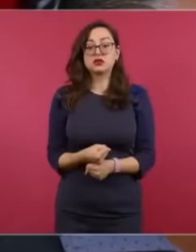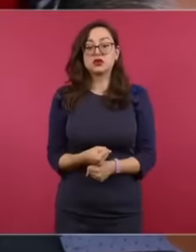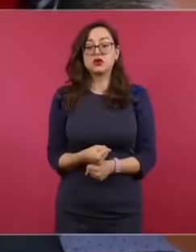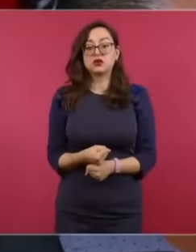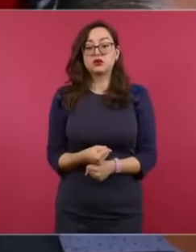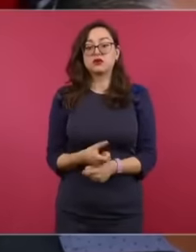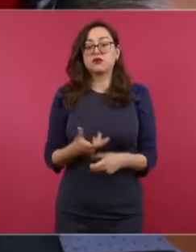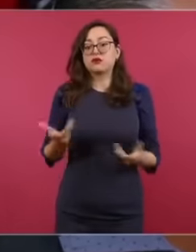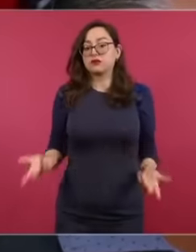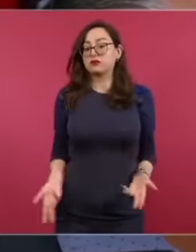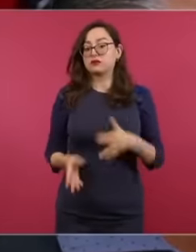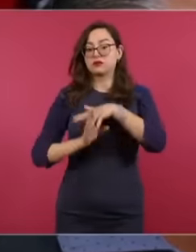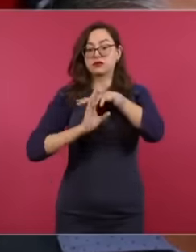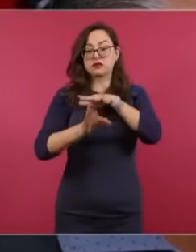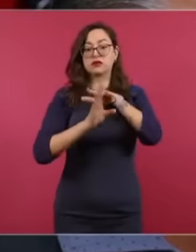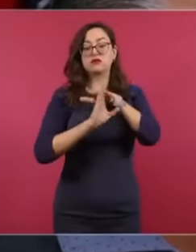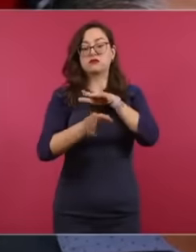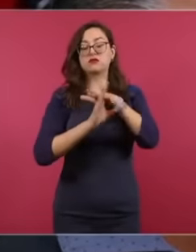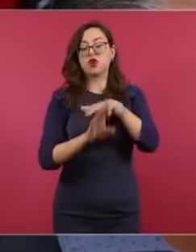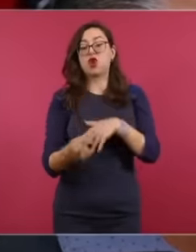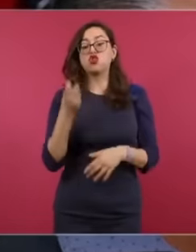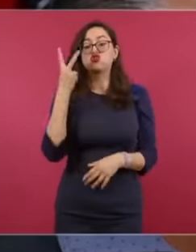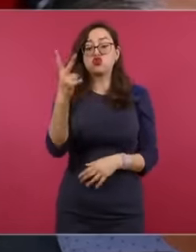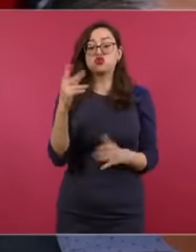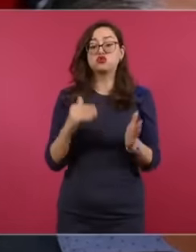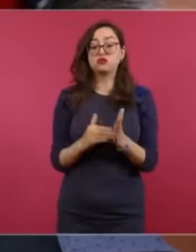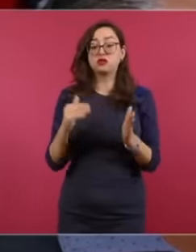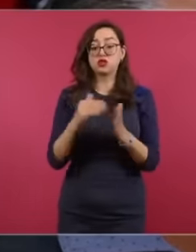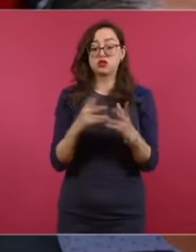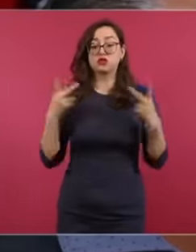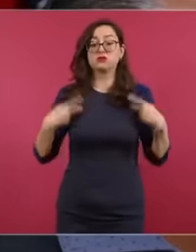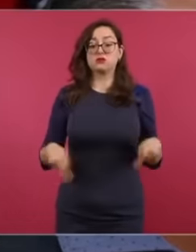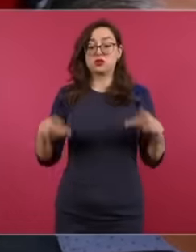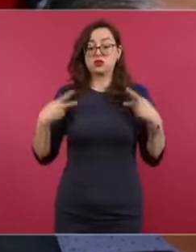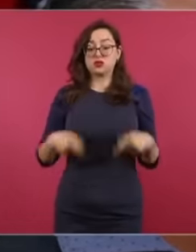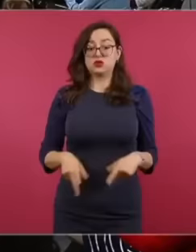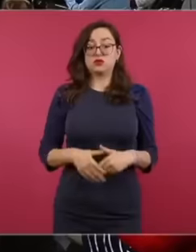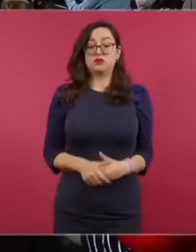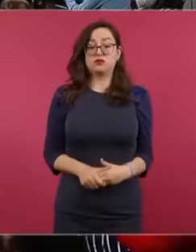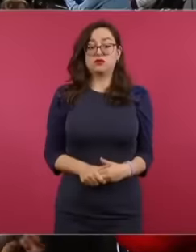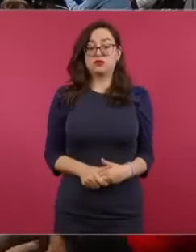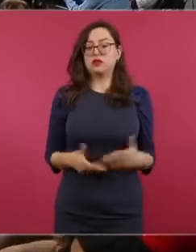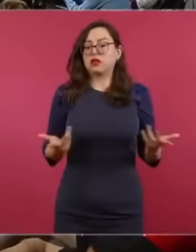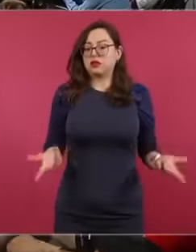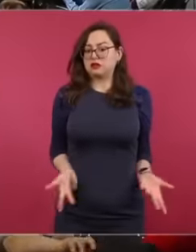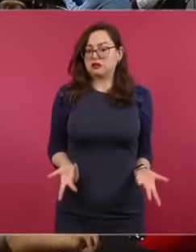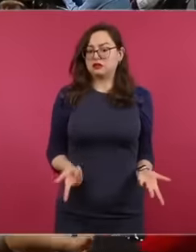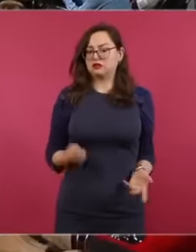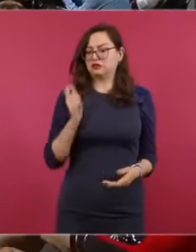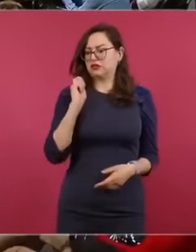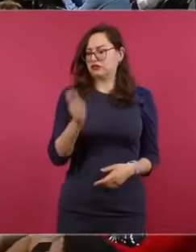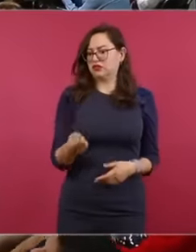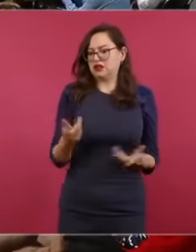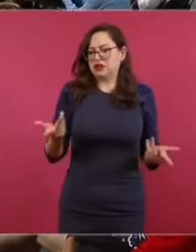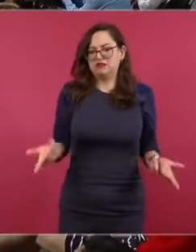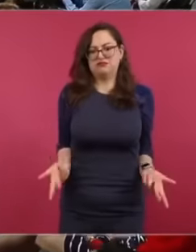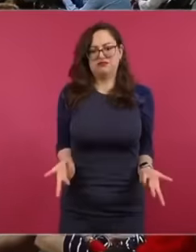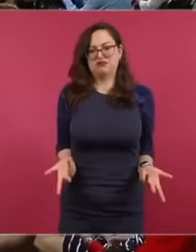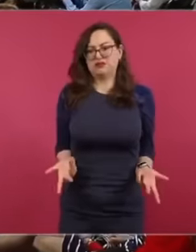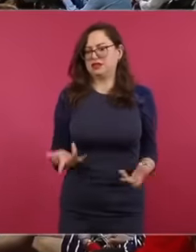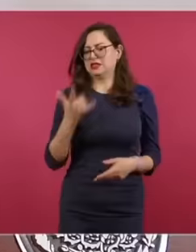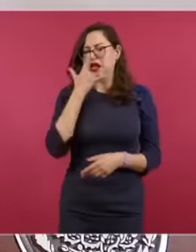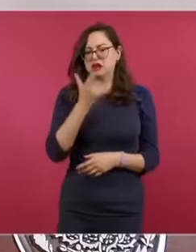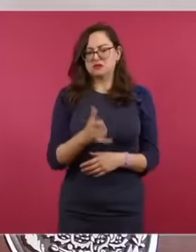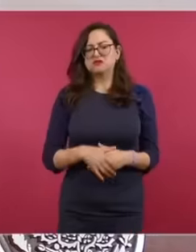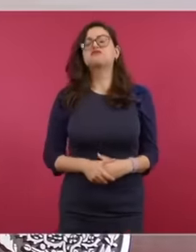2 million migrants have crossed that is to say it does not correspond No yes we are working